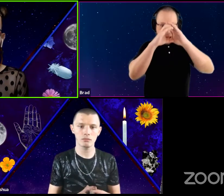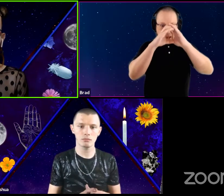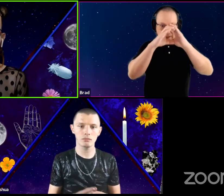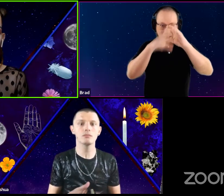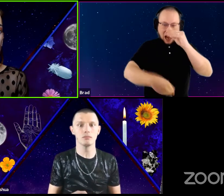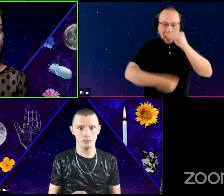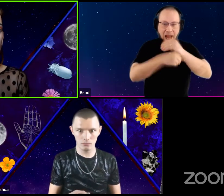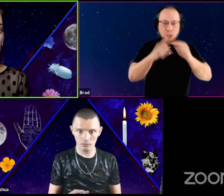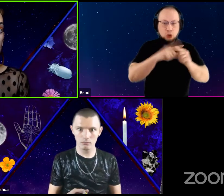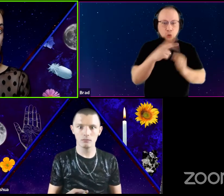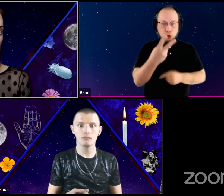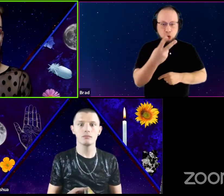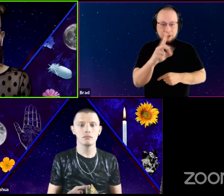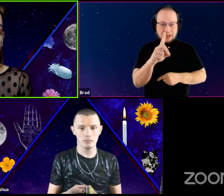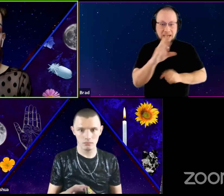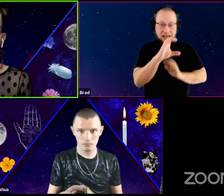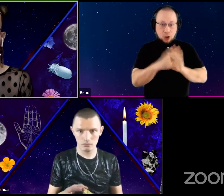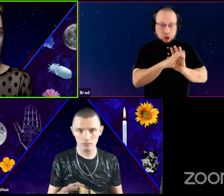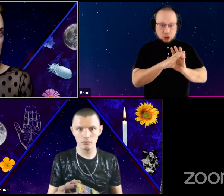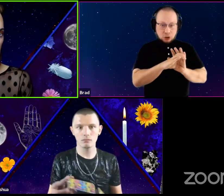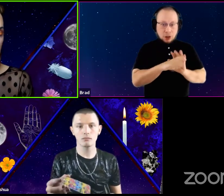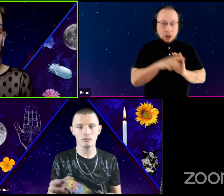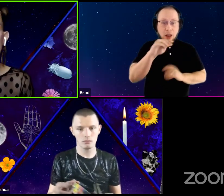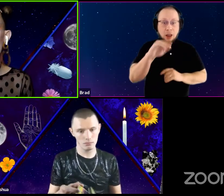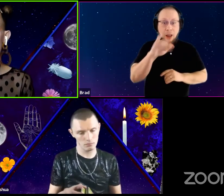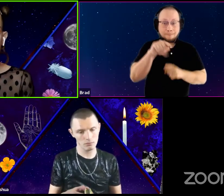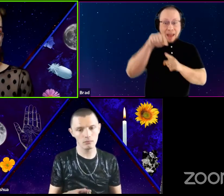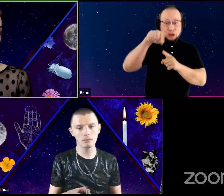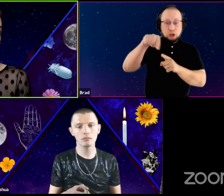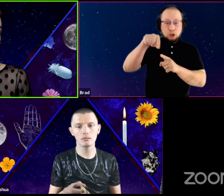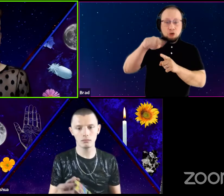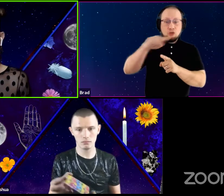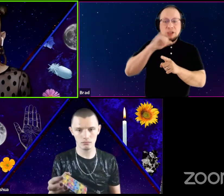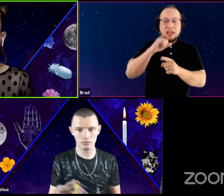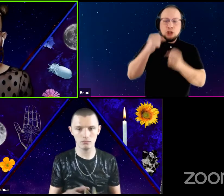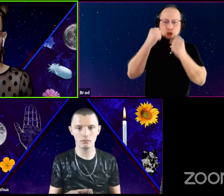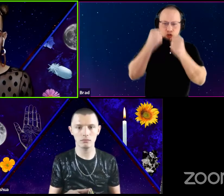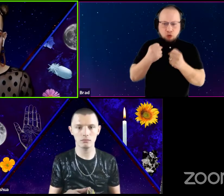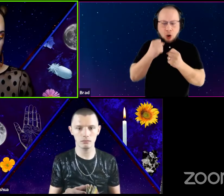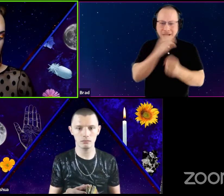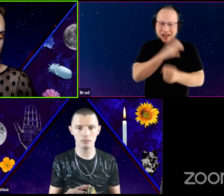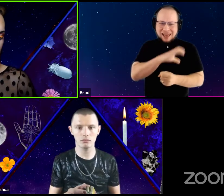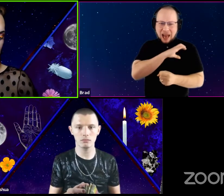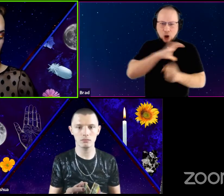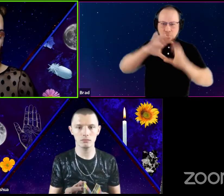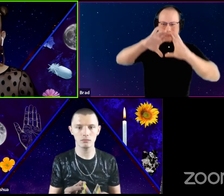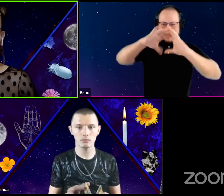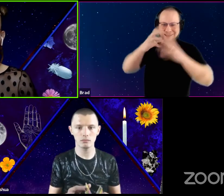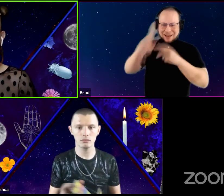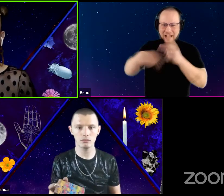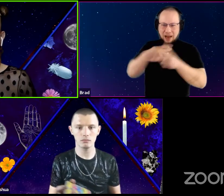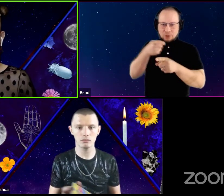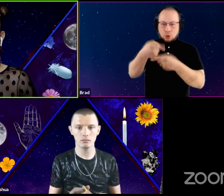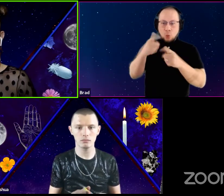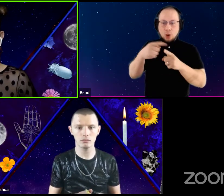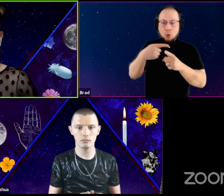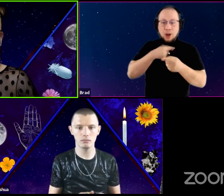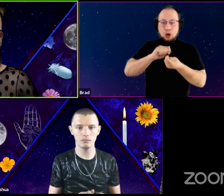The major Arcana is very much like arche typical characters, that when we translate ourselves through them,